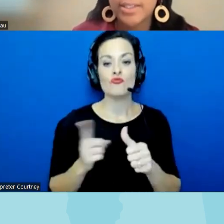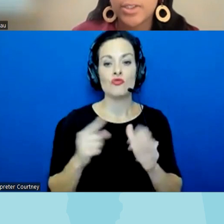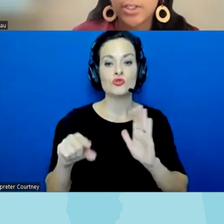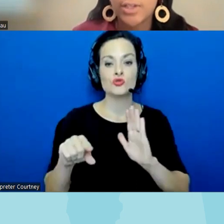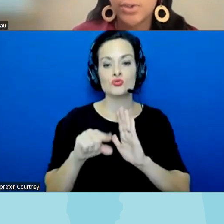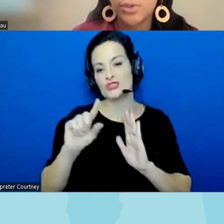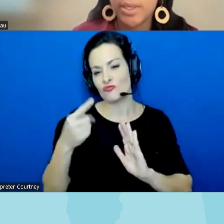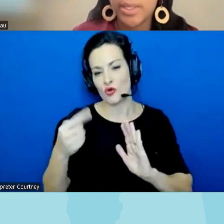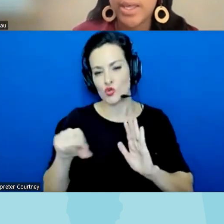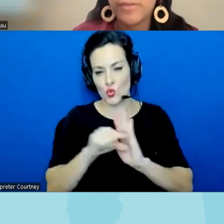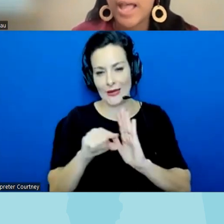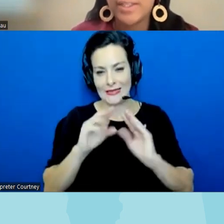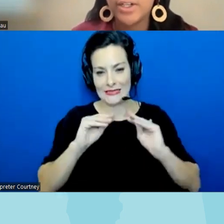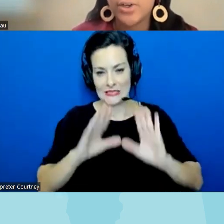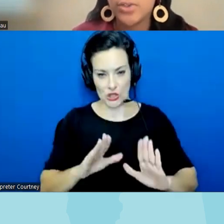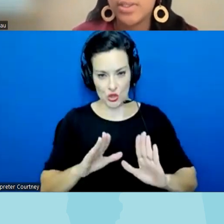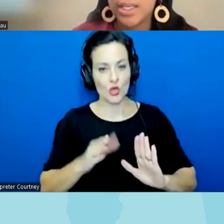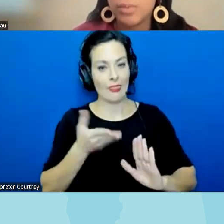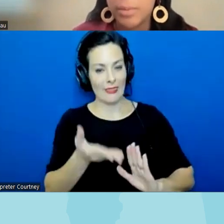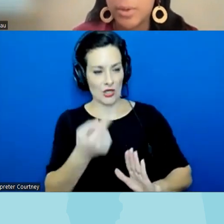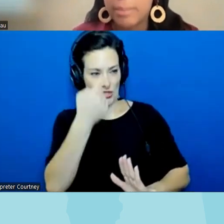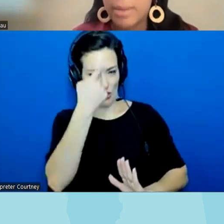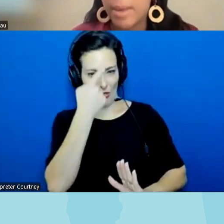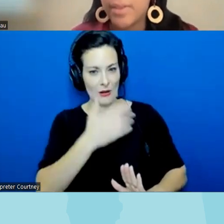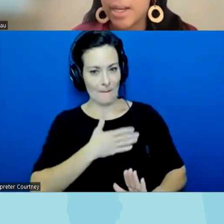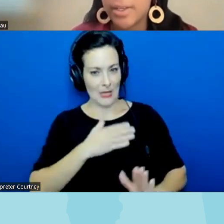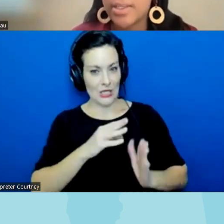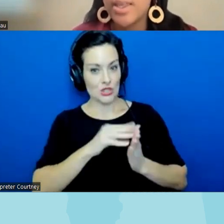the district on social media for not letting her students sing rainbowland by M Cyrus if